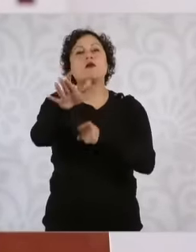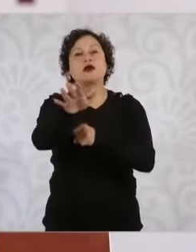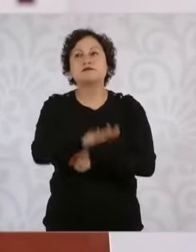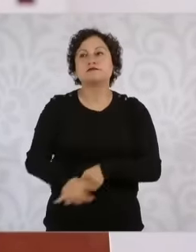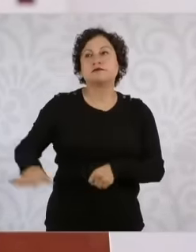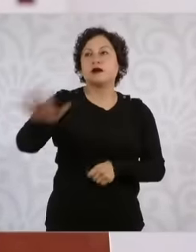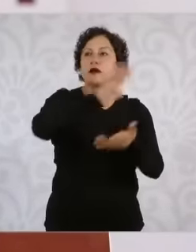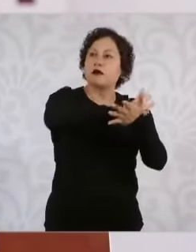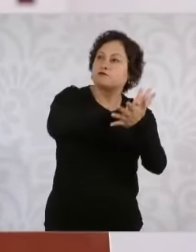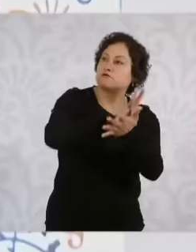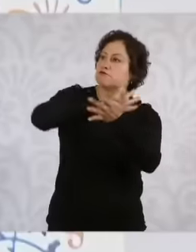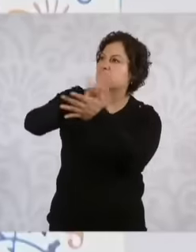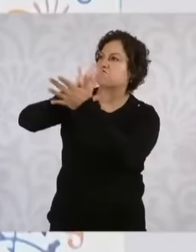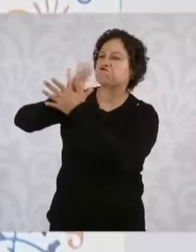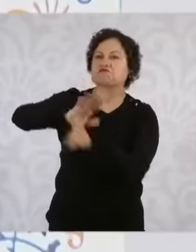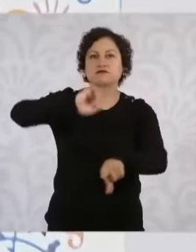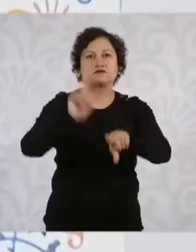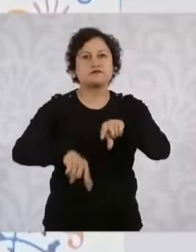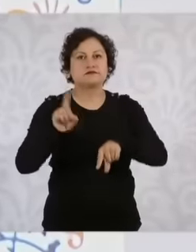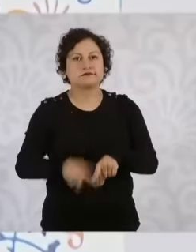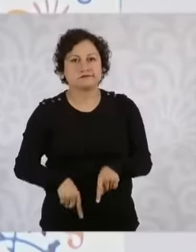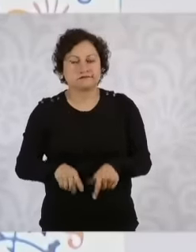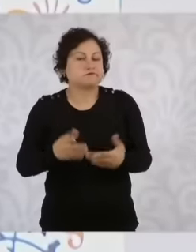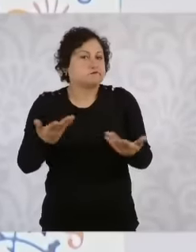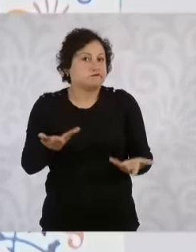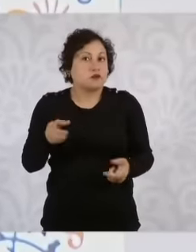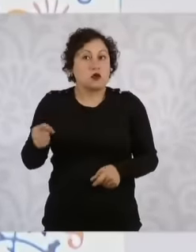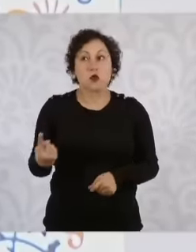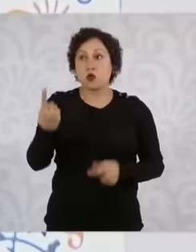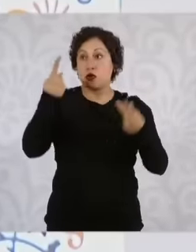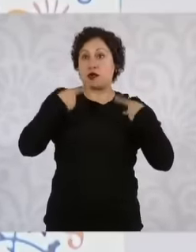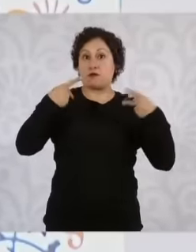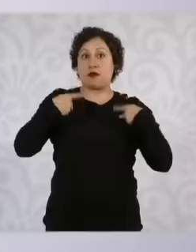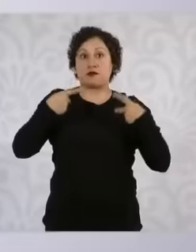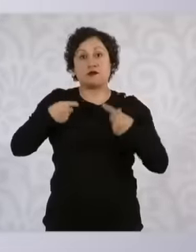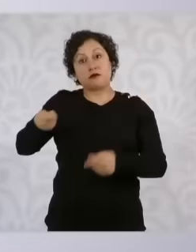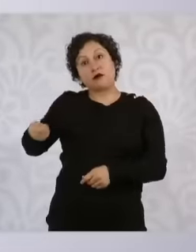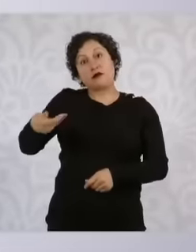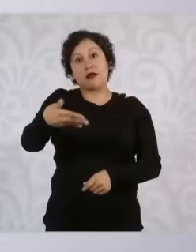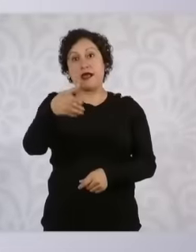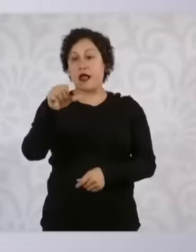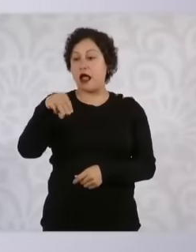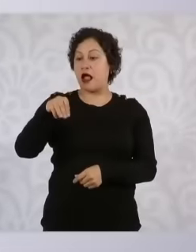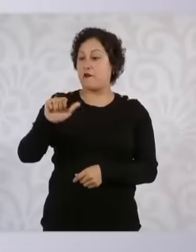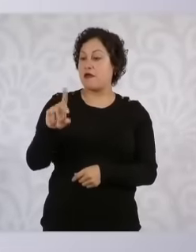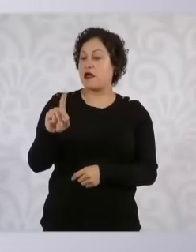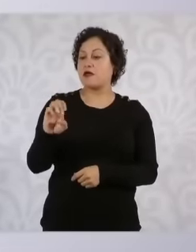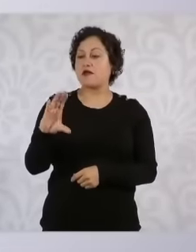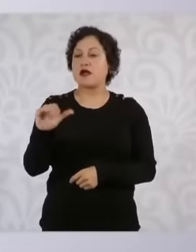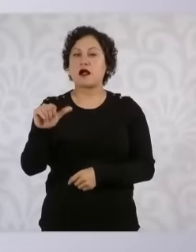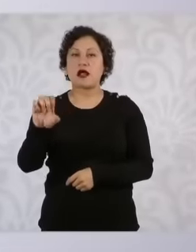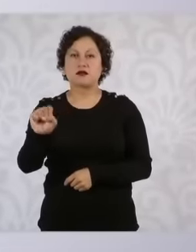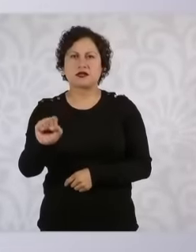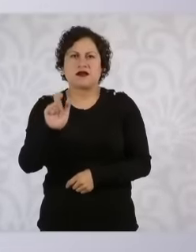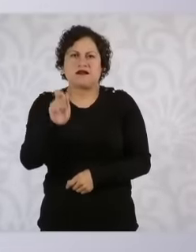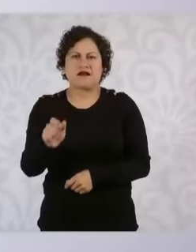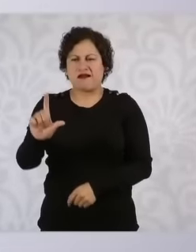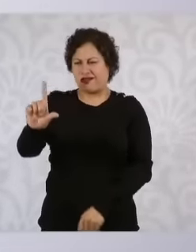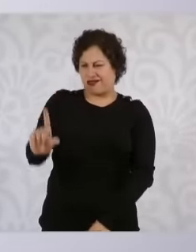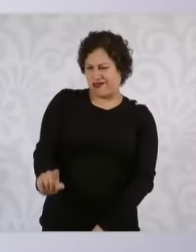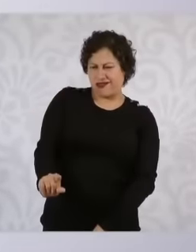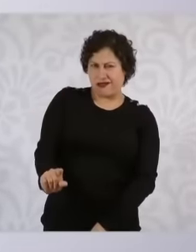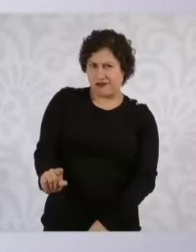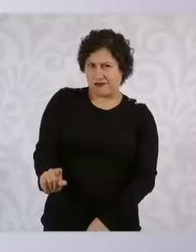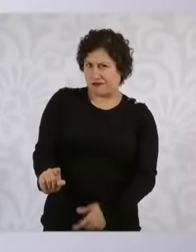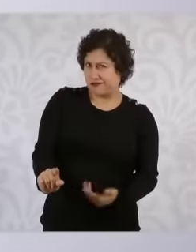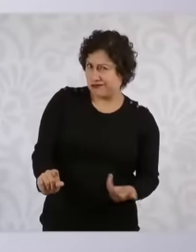calling someone a housewife because it seems like you are diminishing it And what was it that I